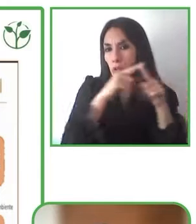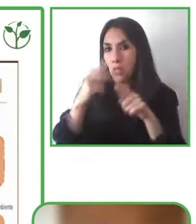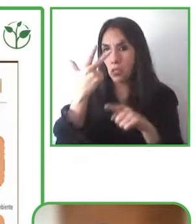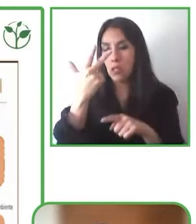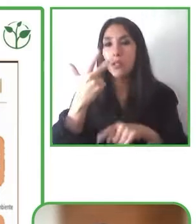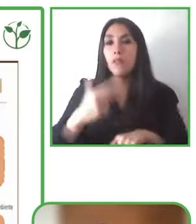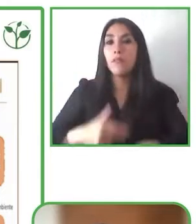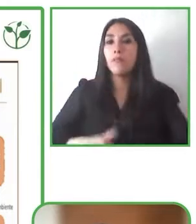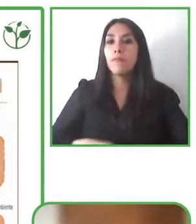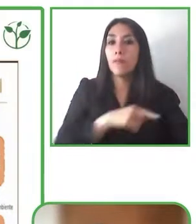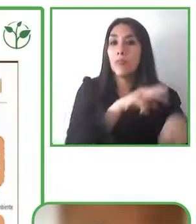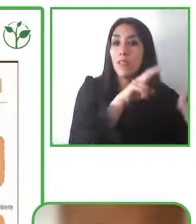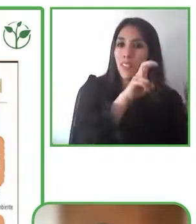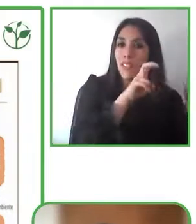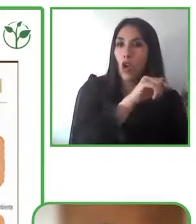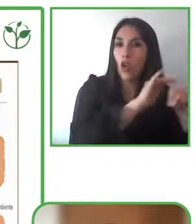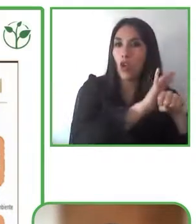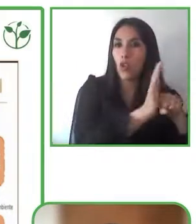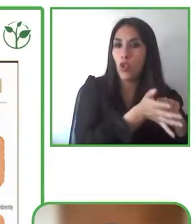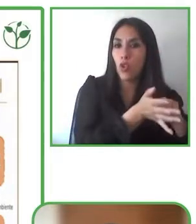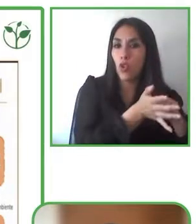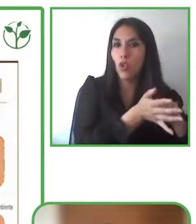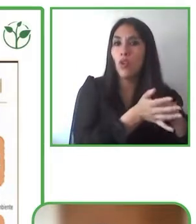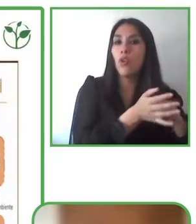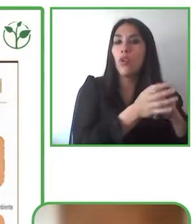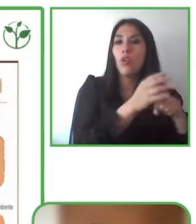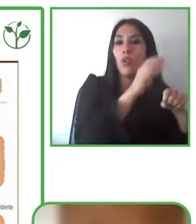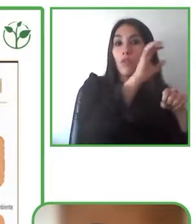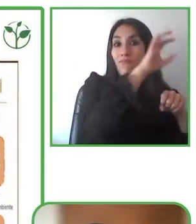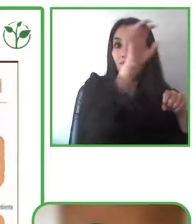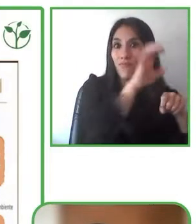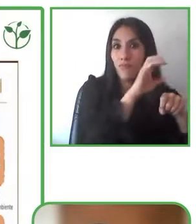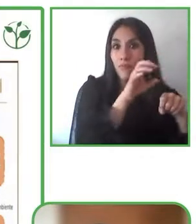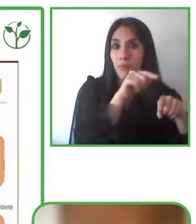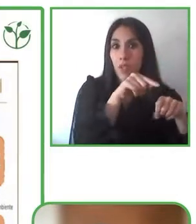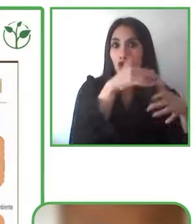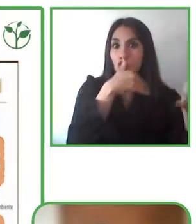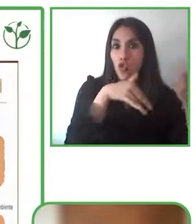something different, something different to what we had